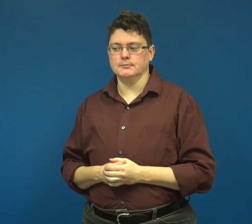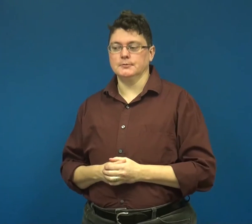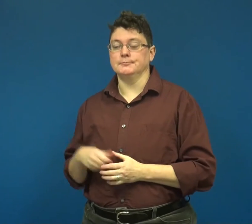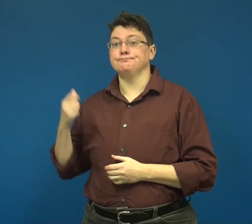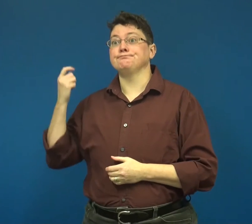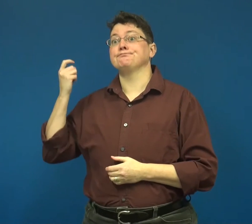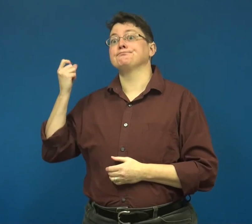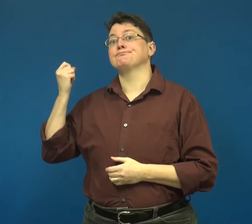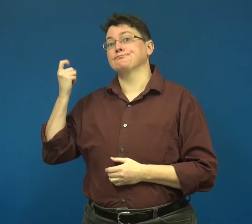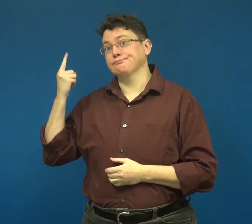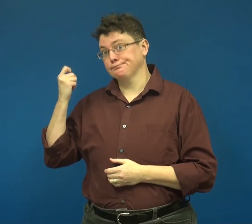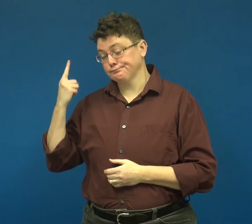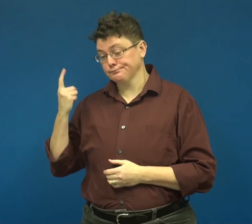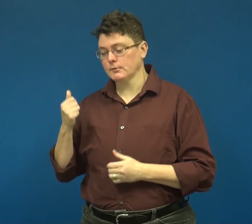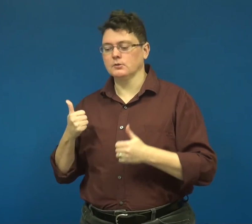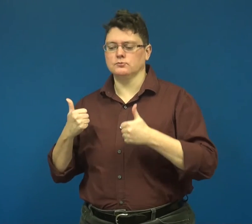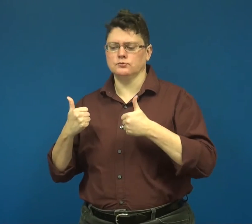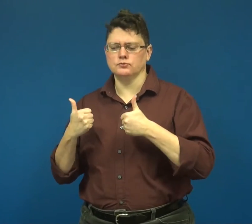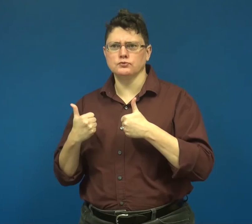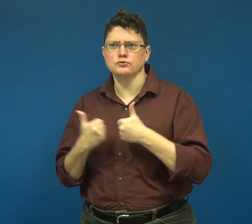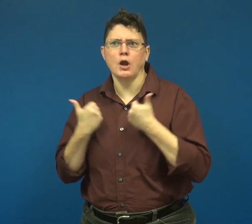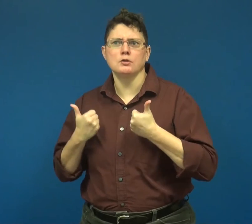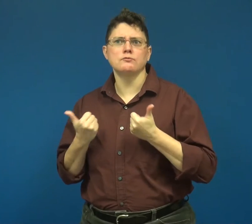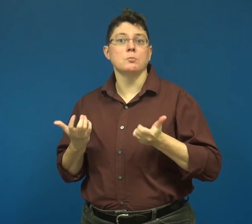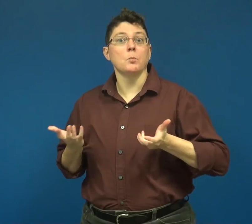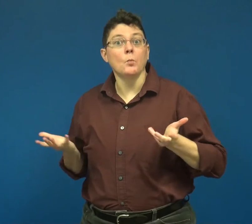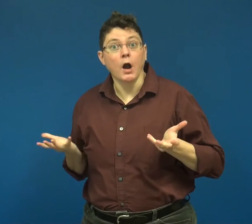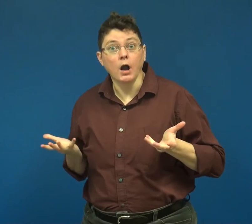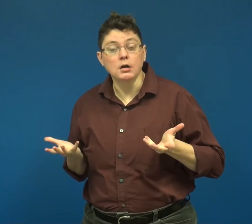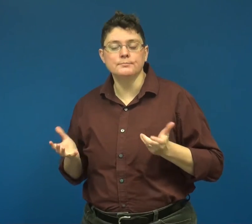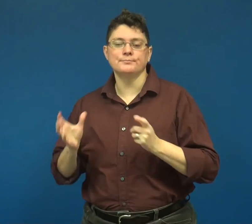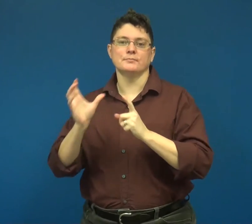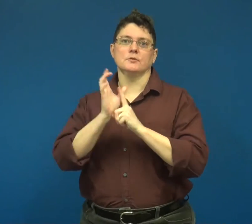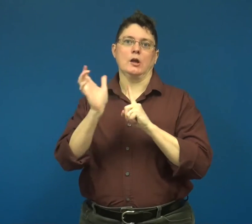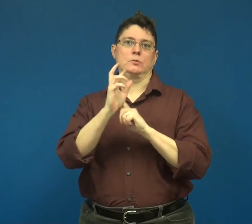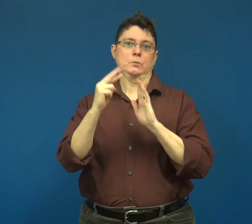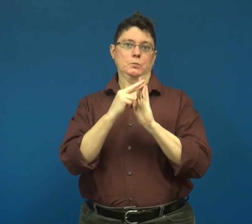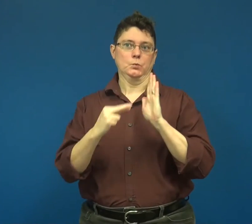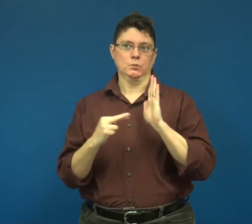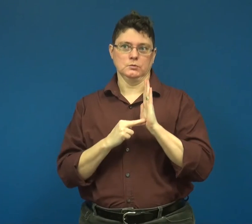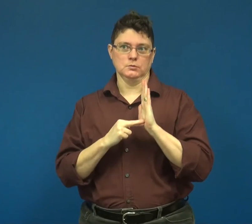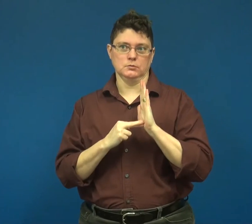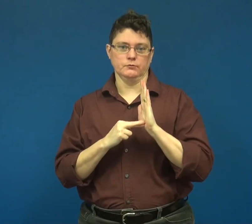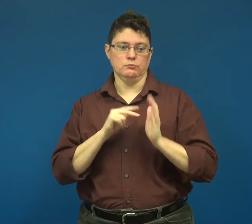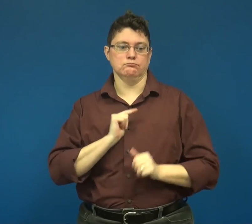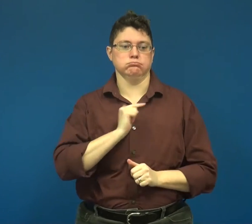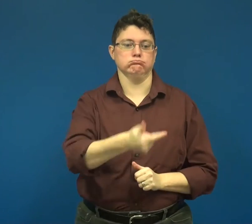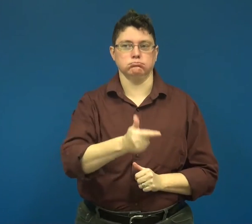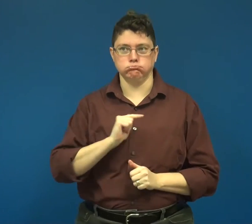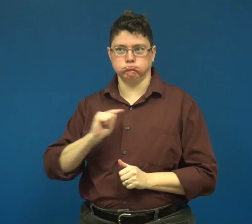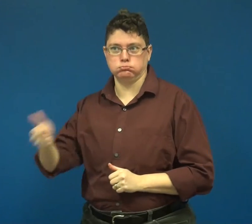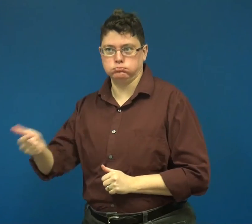I realized the challenge was around cultural rules for turn-taking.